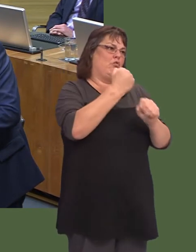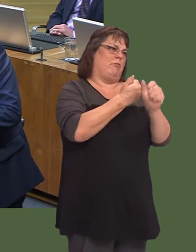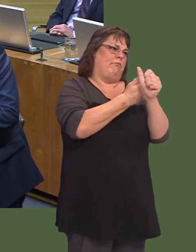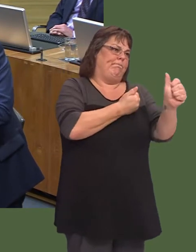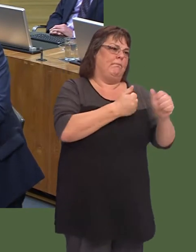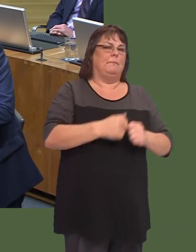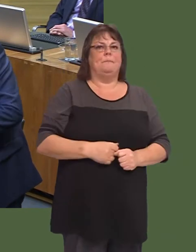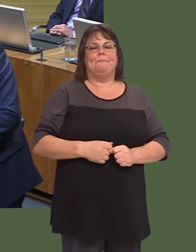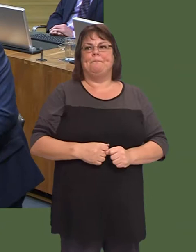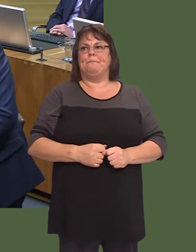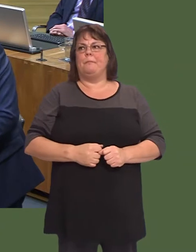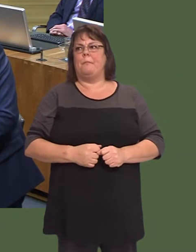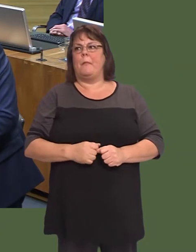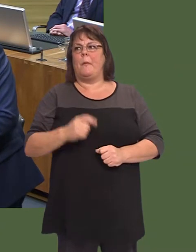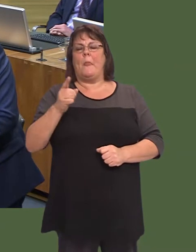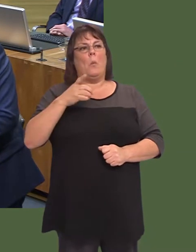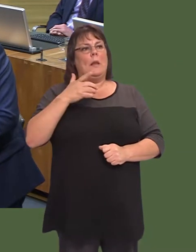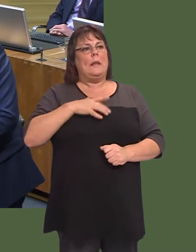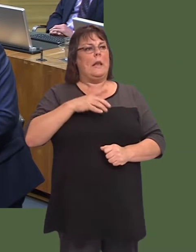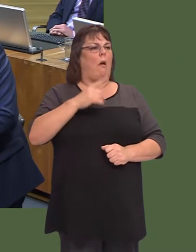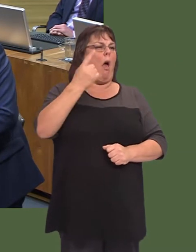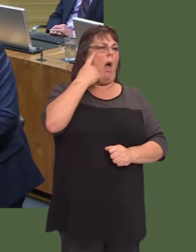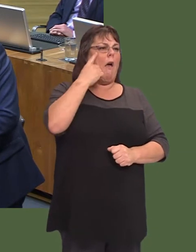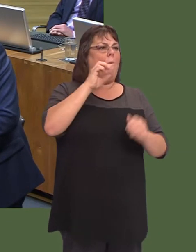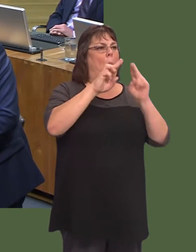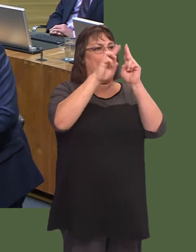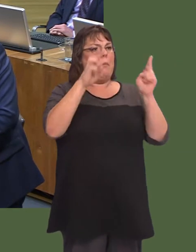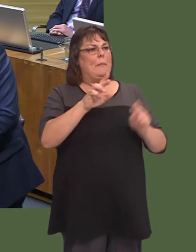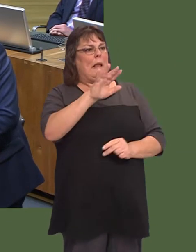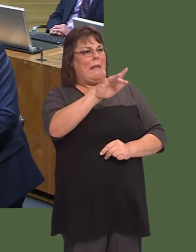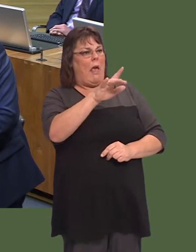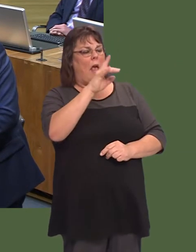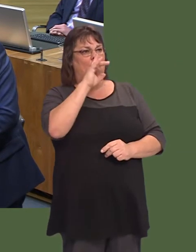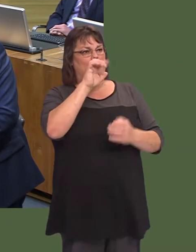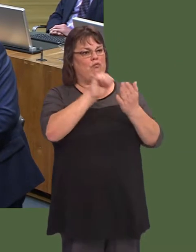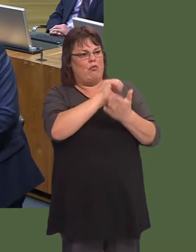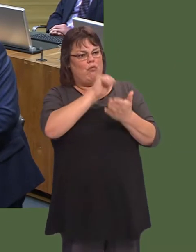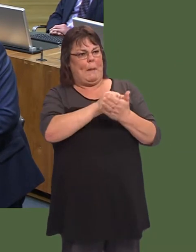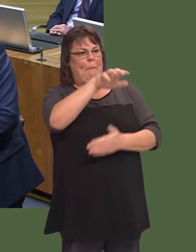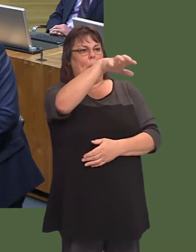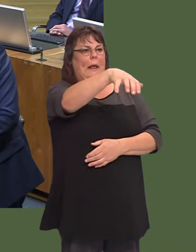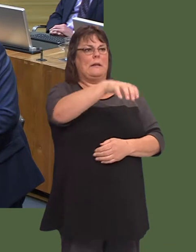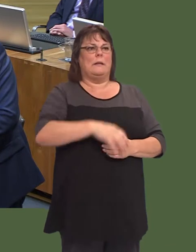One of the issues that weíre looking at is being able to provide them with the premises that they need, of the right size.